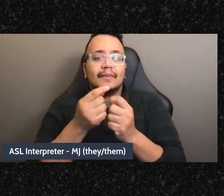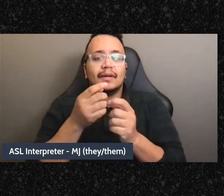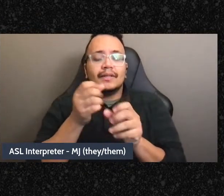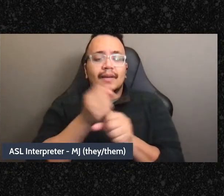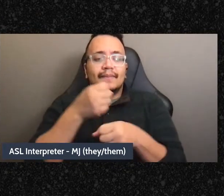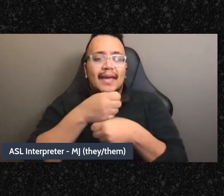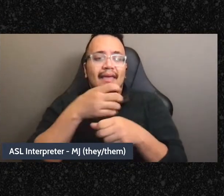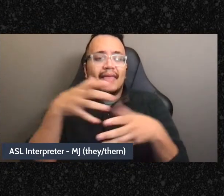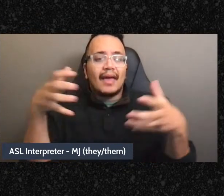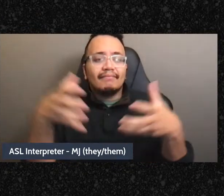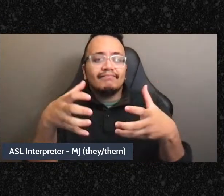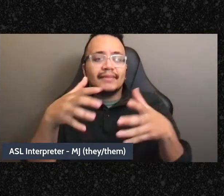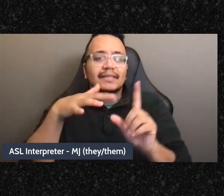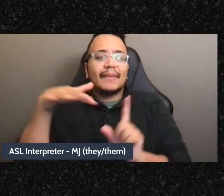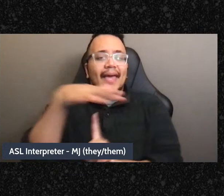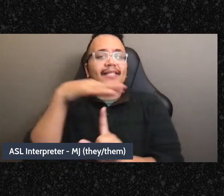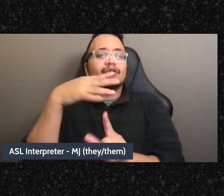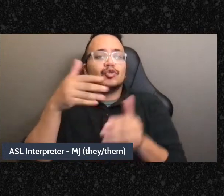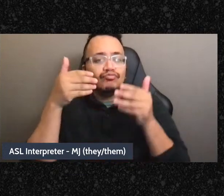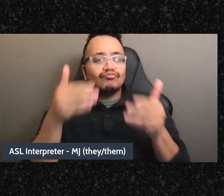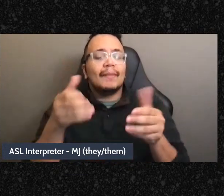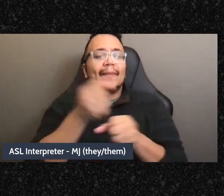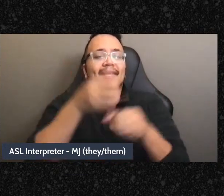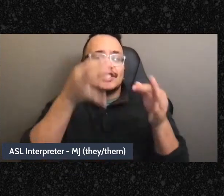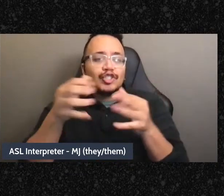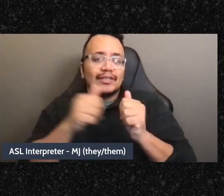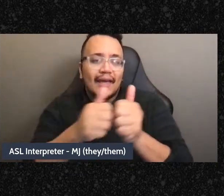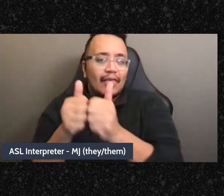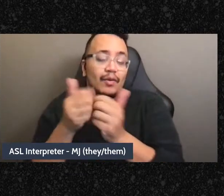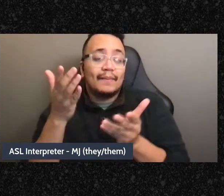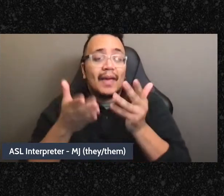retreat, we've planned where we're going to have it, or we've done the polling to figure out the